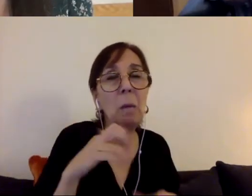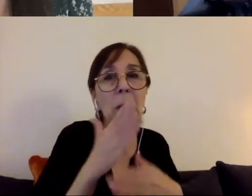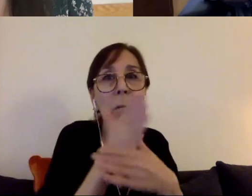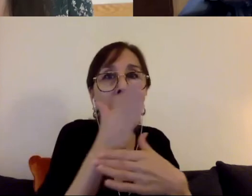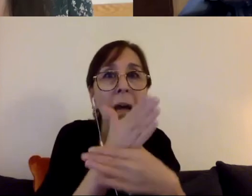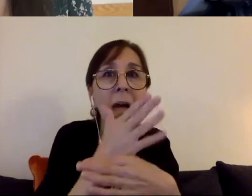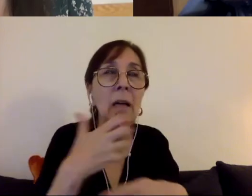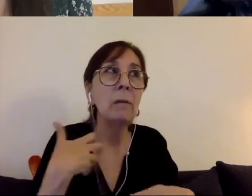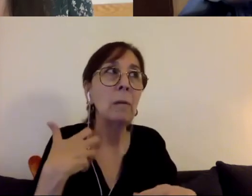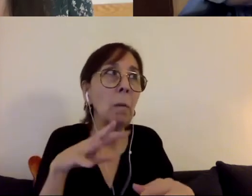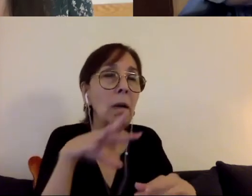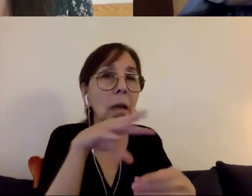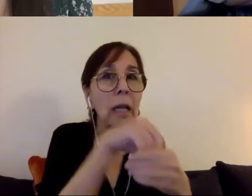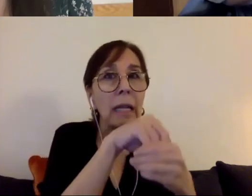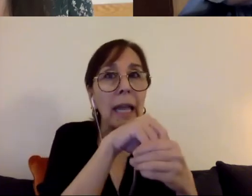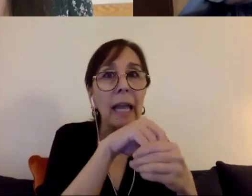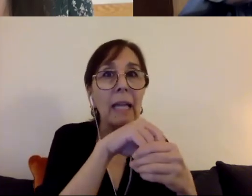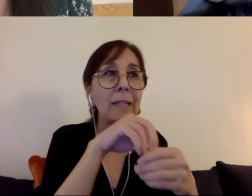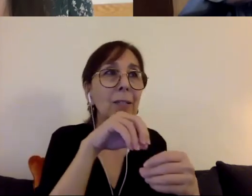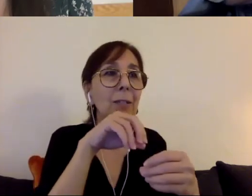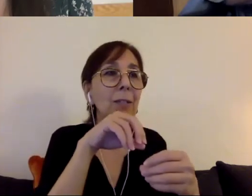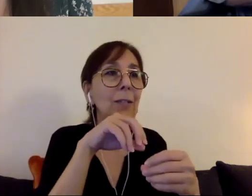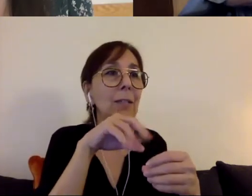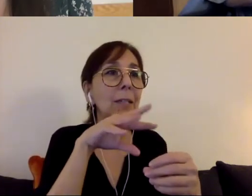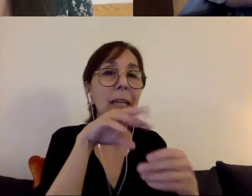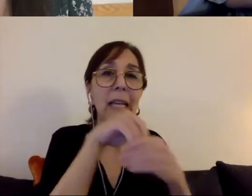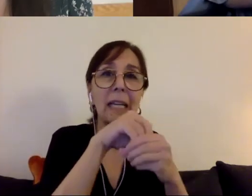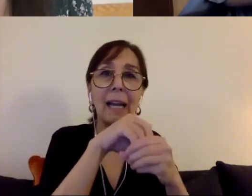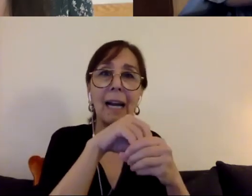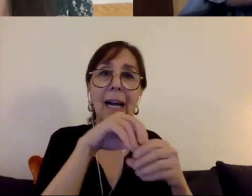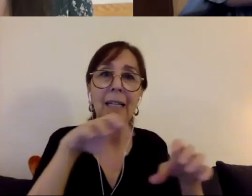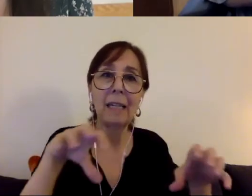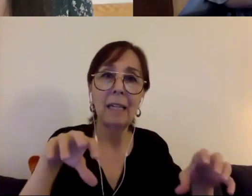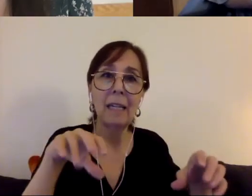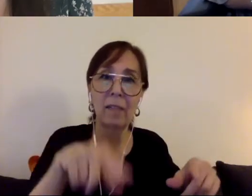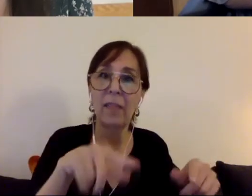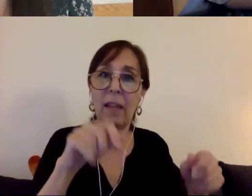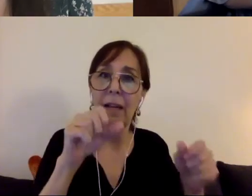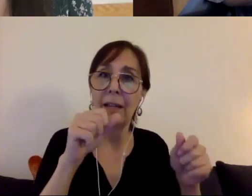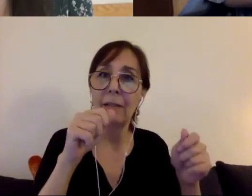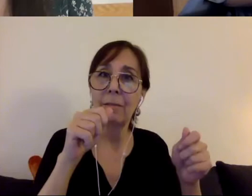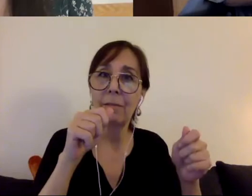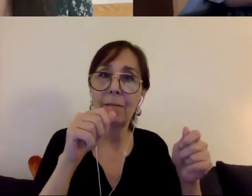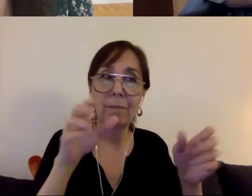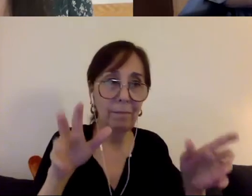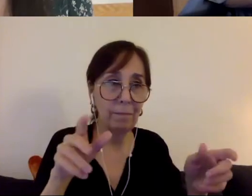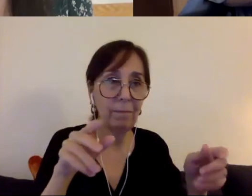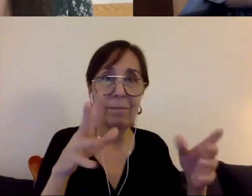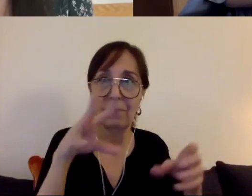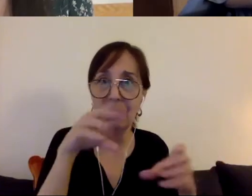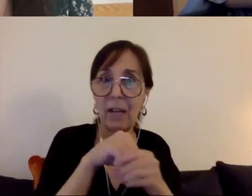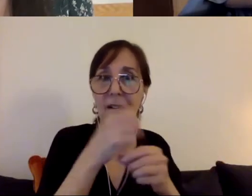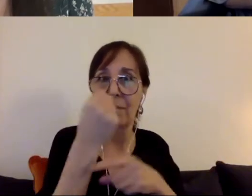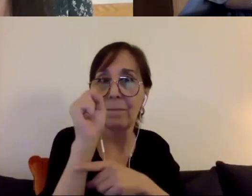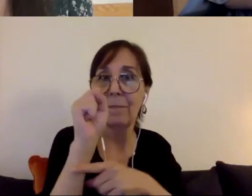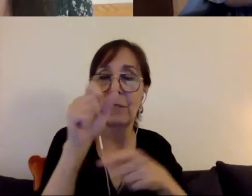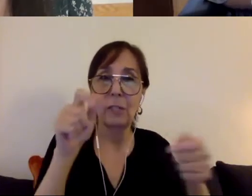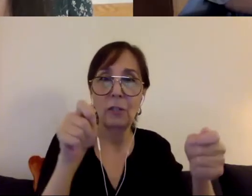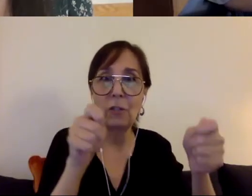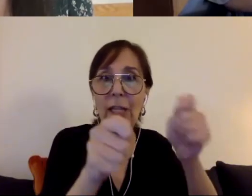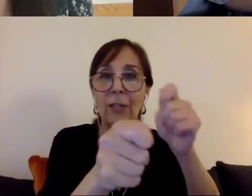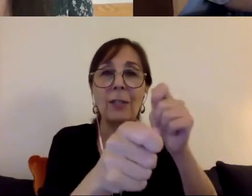the kinds of changes that you want to see. You want to live in your own home,